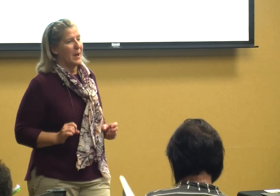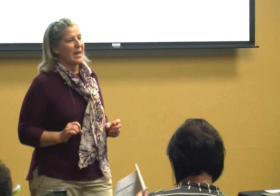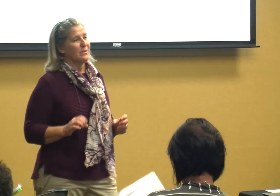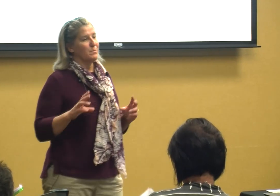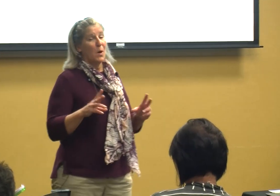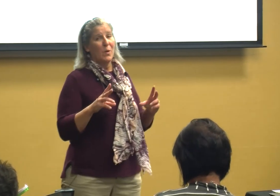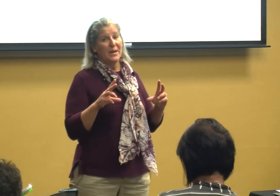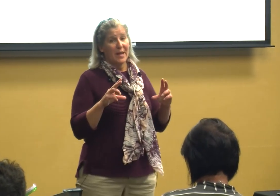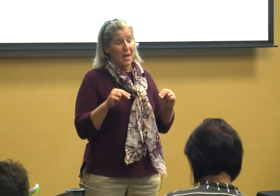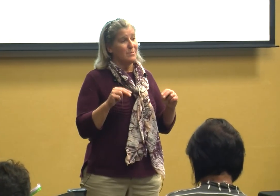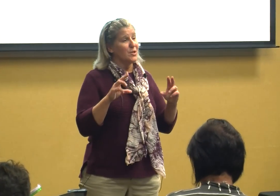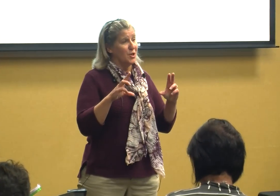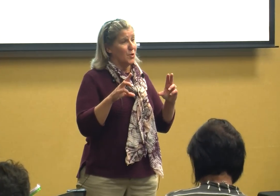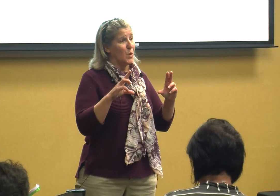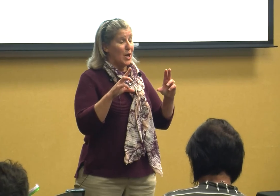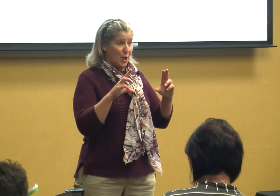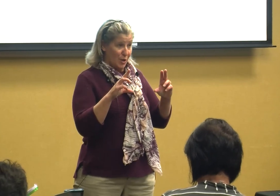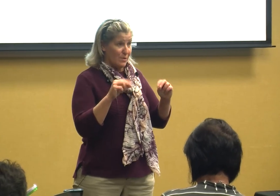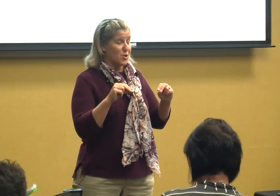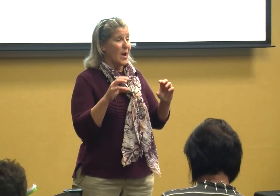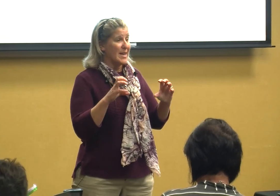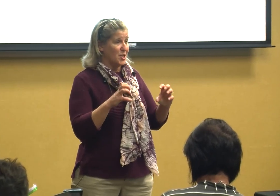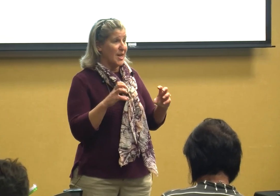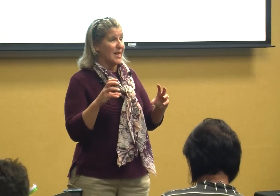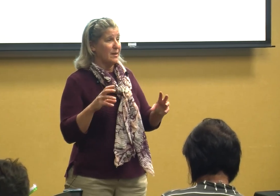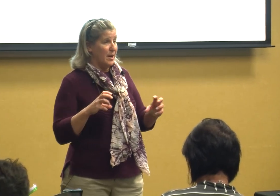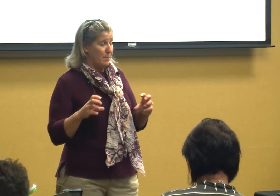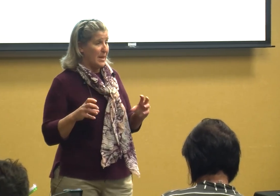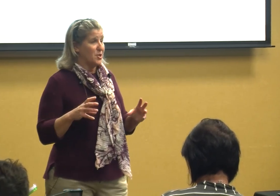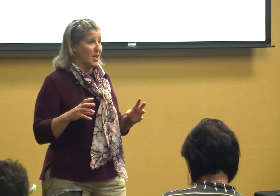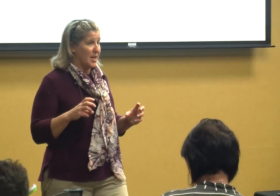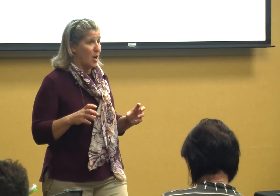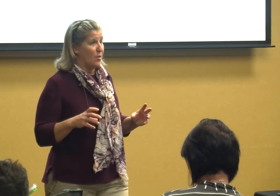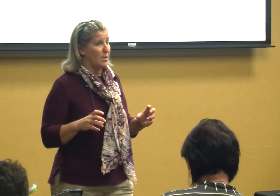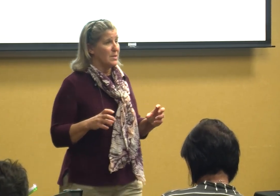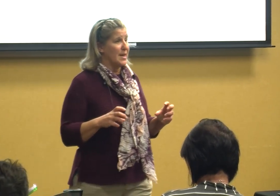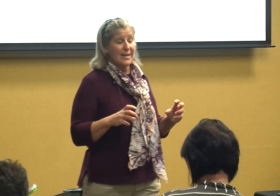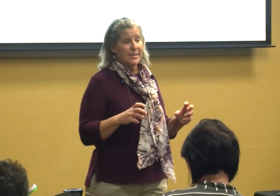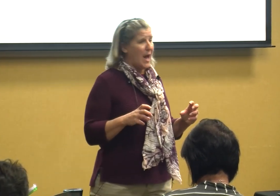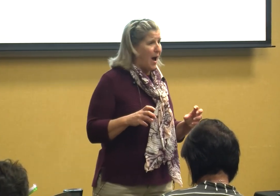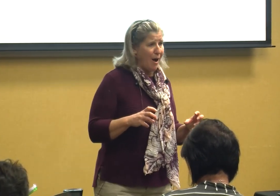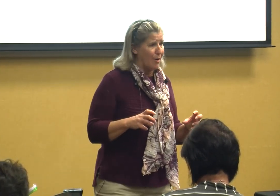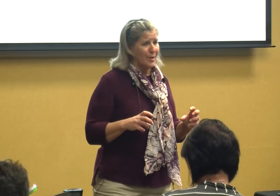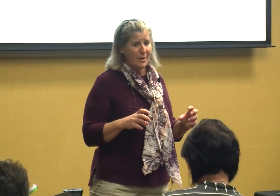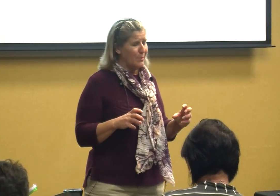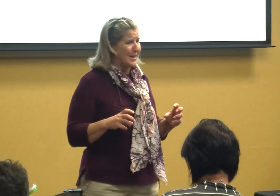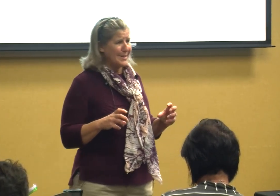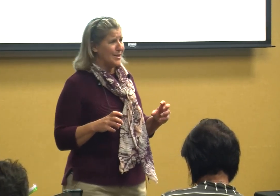battles but when it comes to you know scratching pinching all those things now you don't get to do